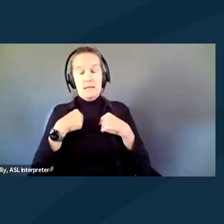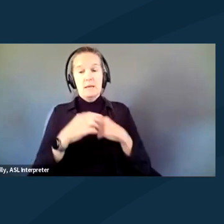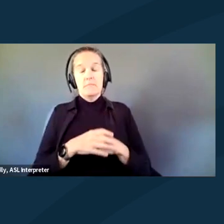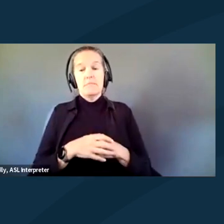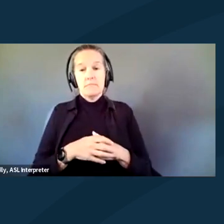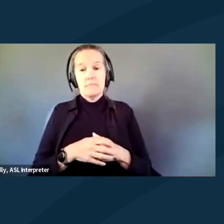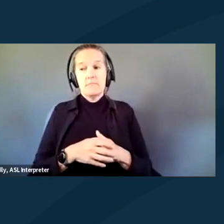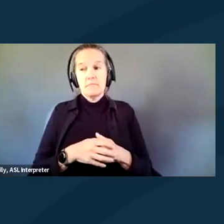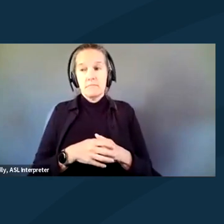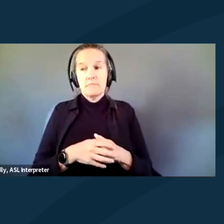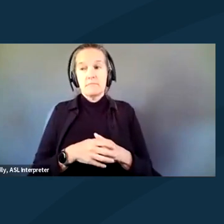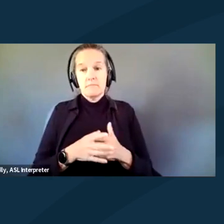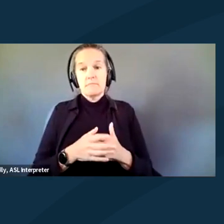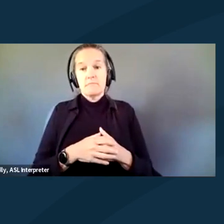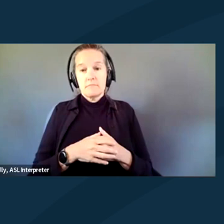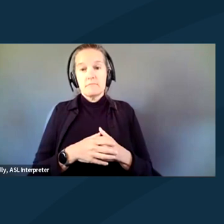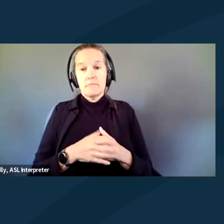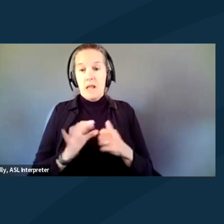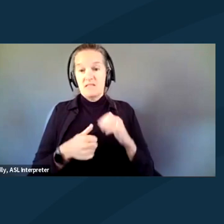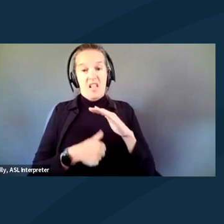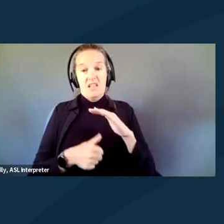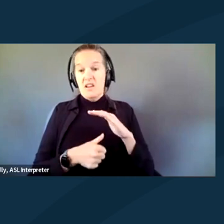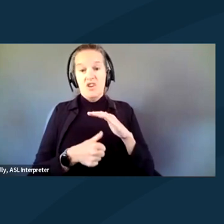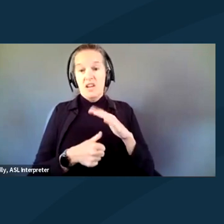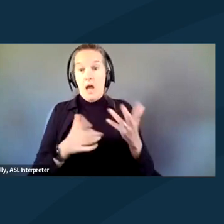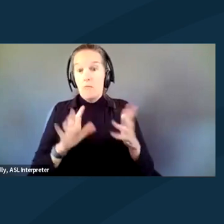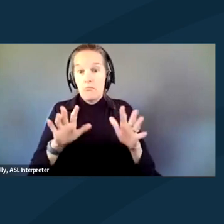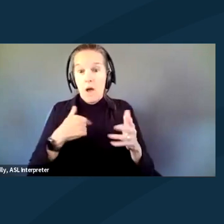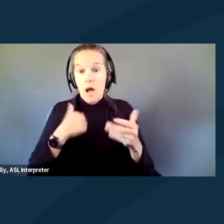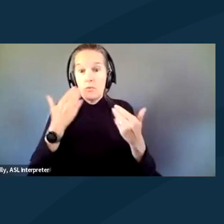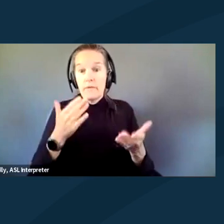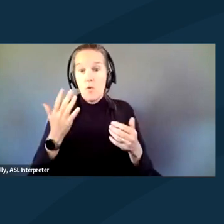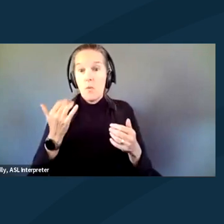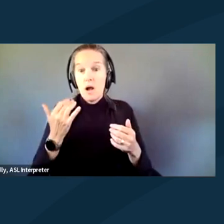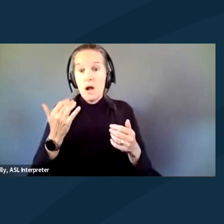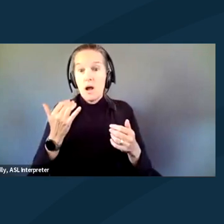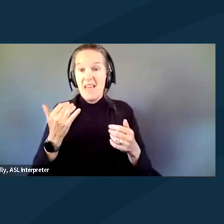the whole solitary, and I don't even know why on day 20,